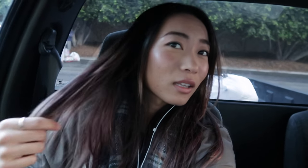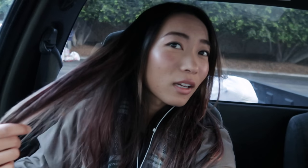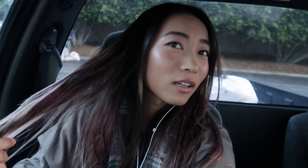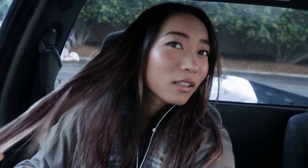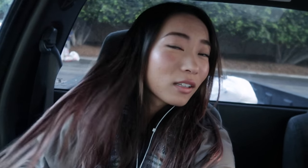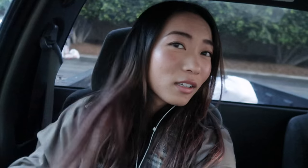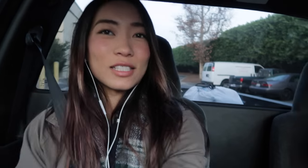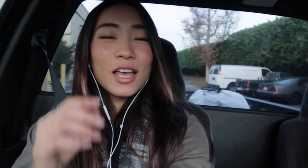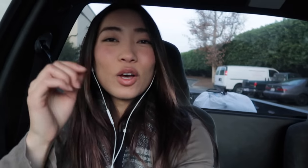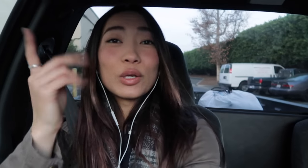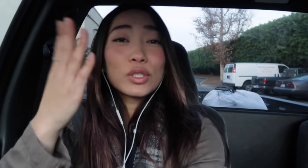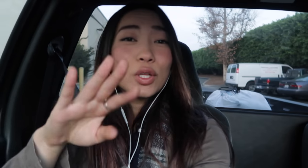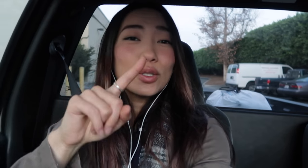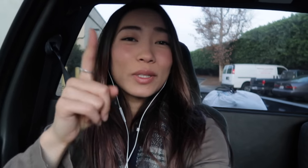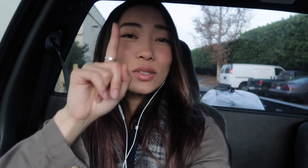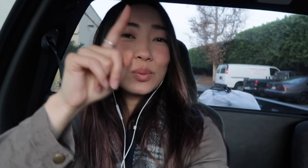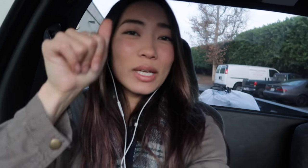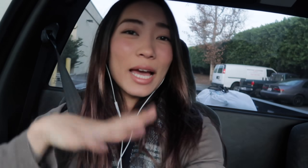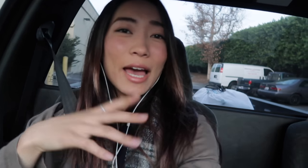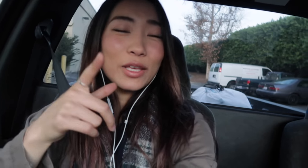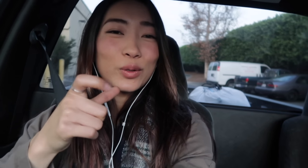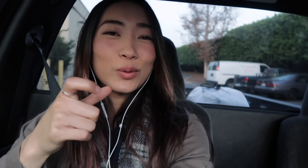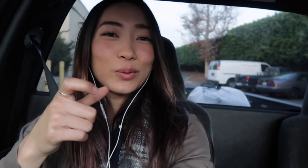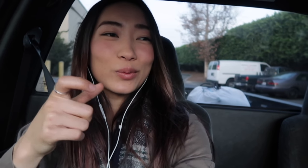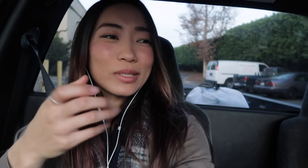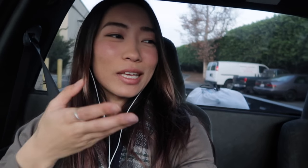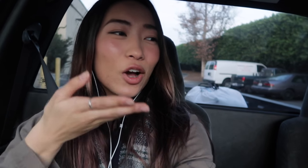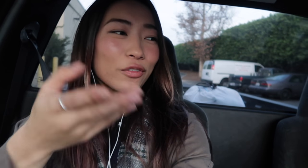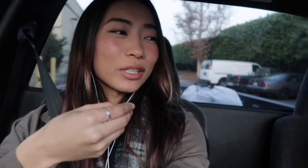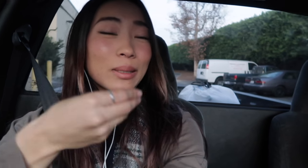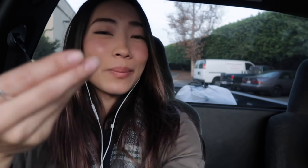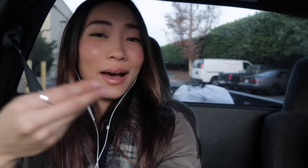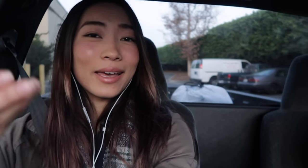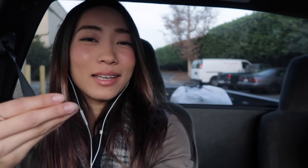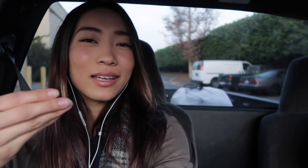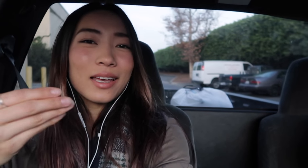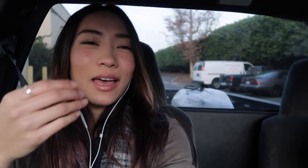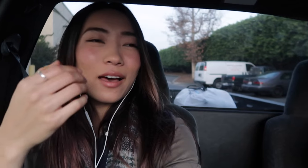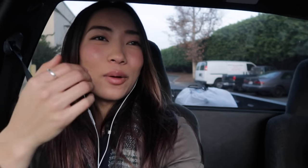there. It was closed but there's this one guy who was like offering to buy